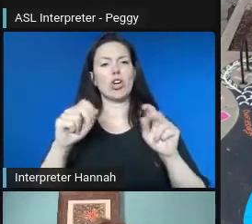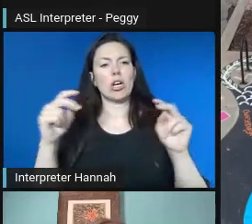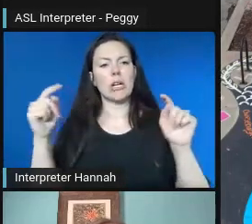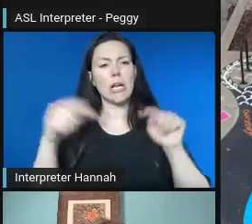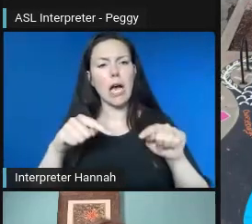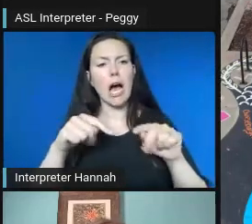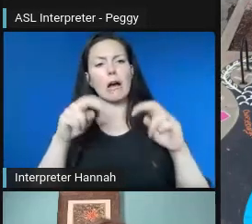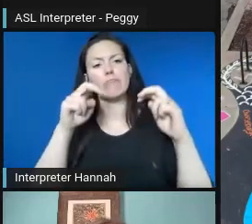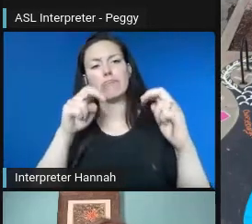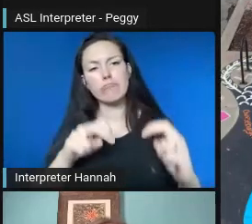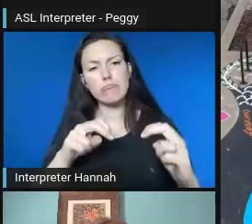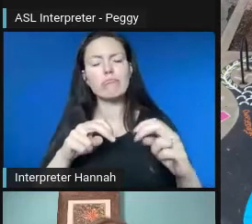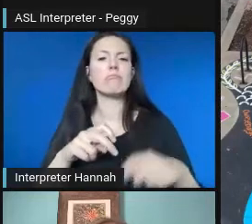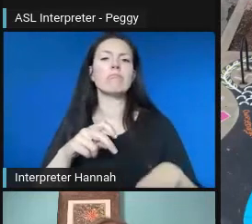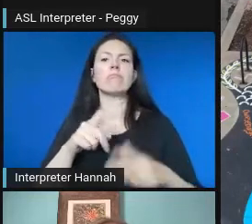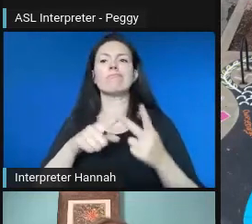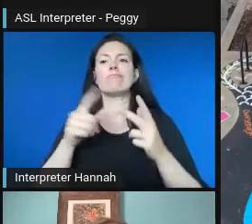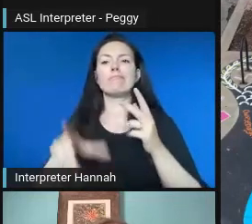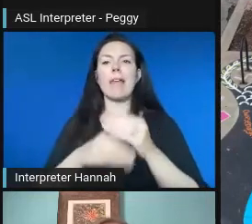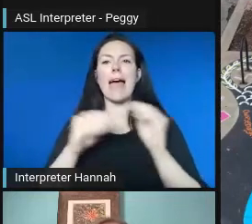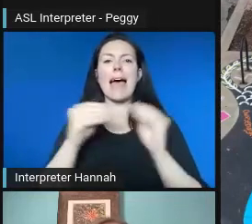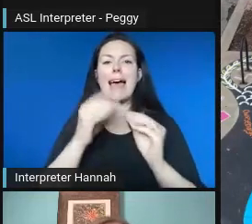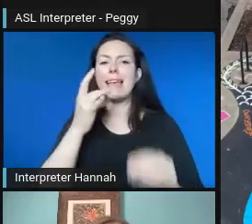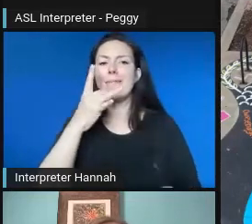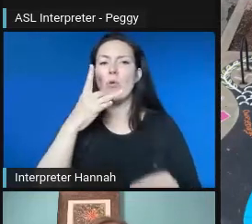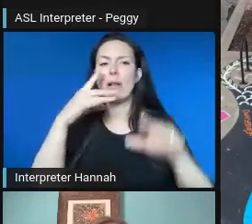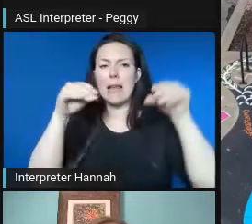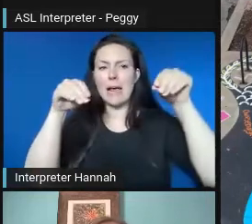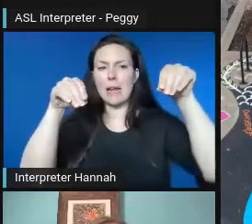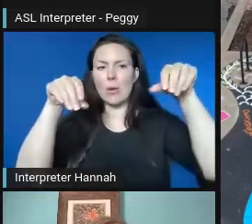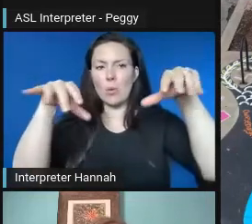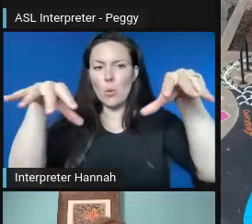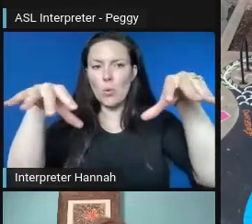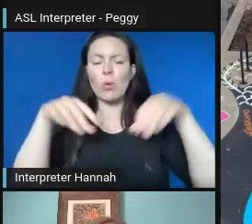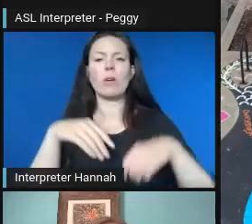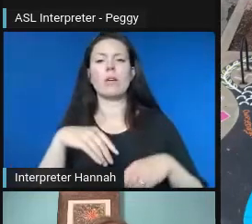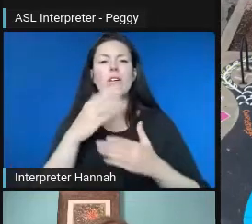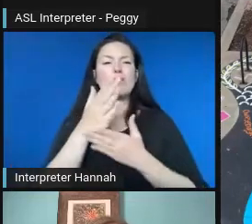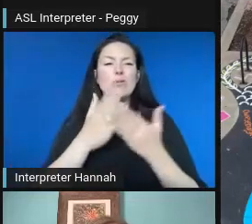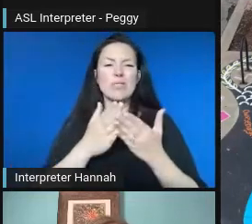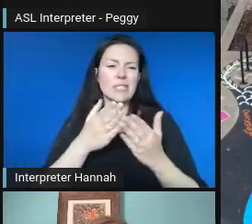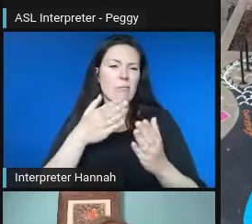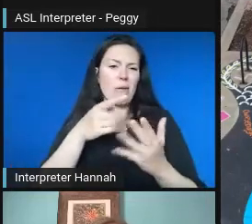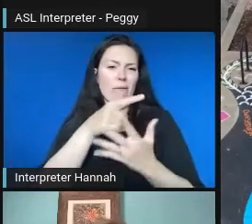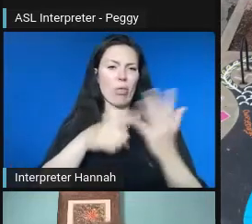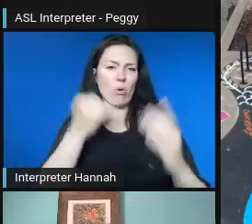the artist-in-residency, just the logistics of some of those ideas weren't going to be possible.